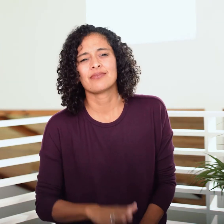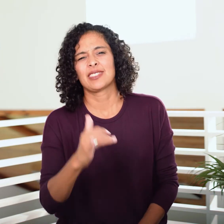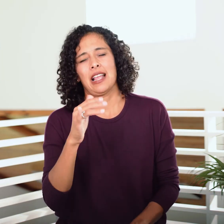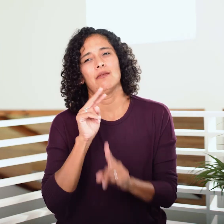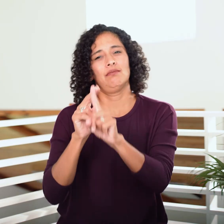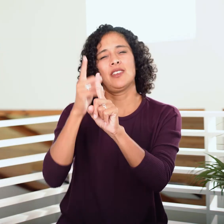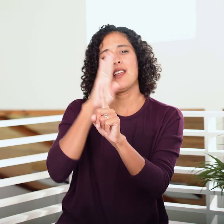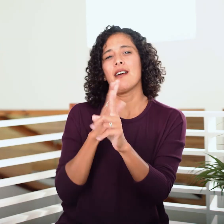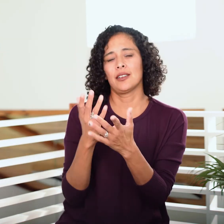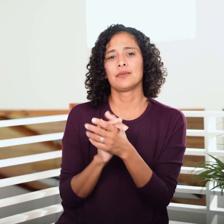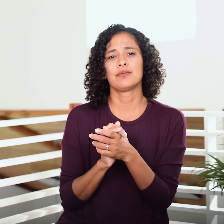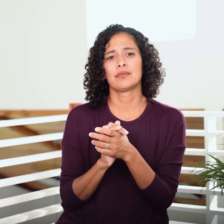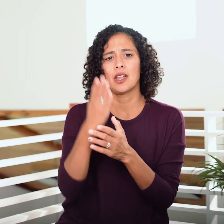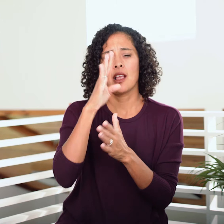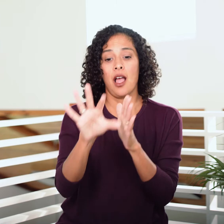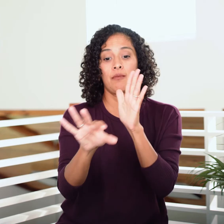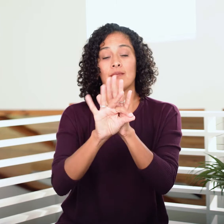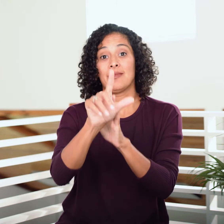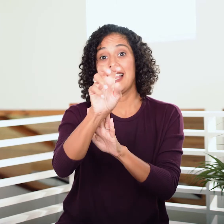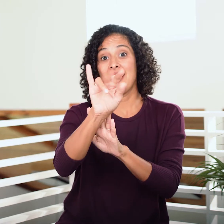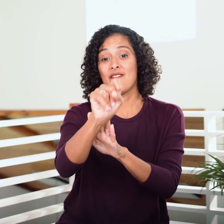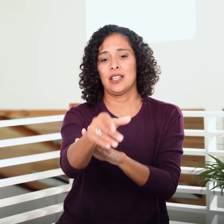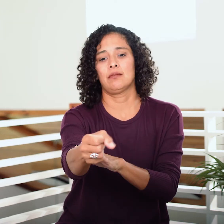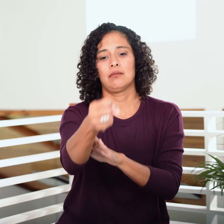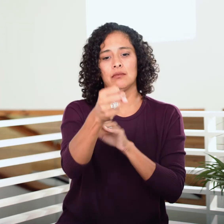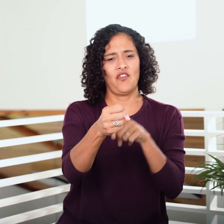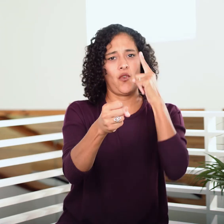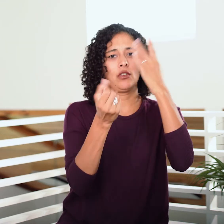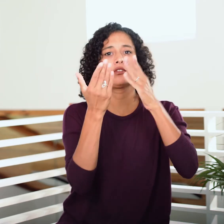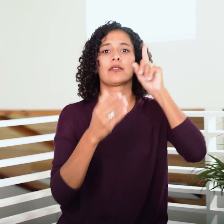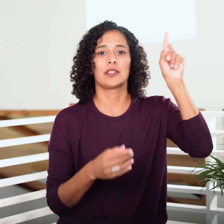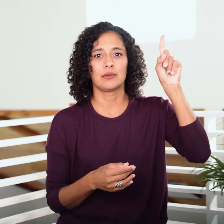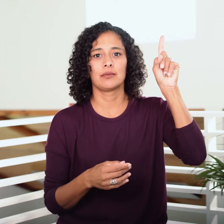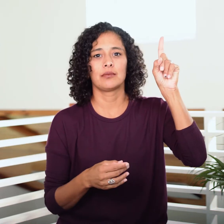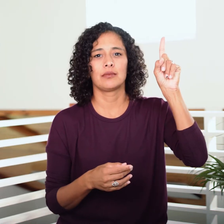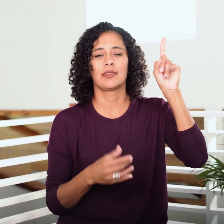The God Shot: God consecrates the Levites for Himself,